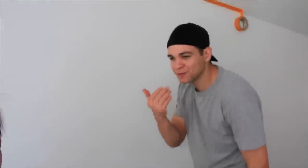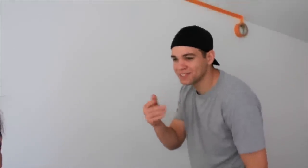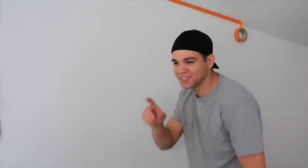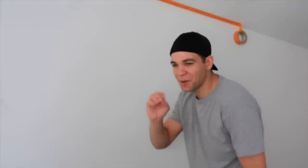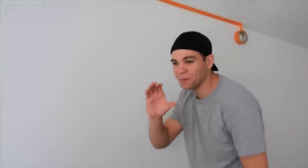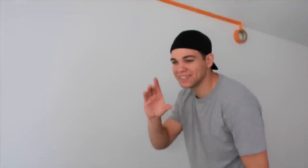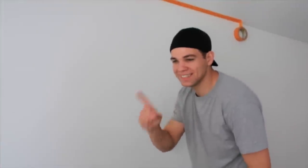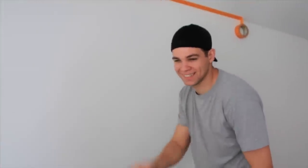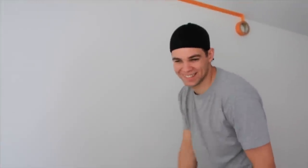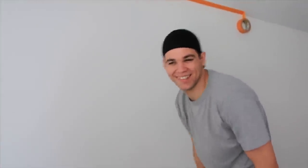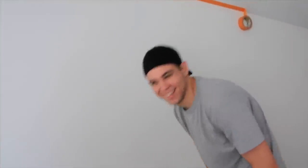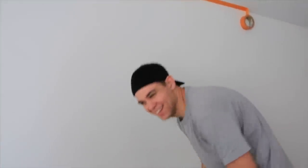Not sweet. OCD LOL